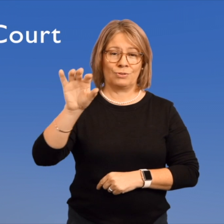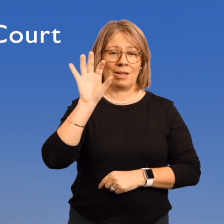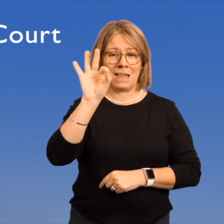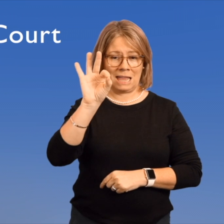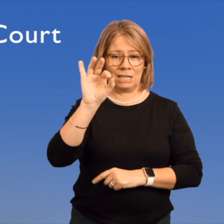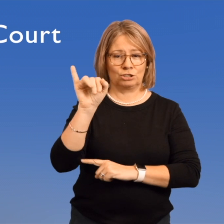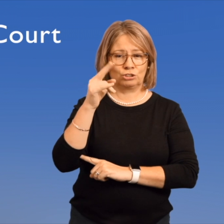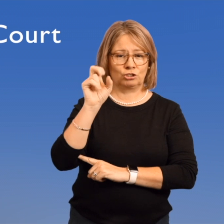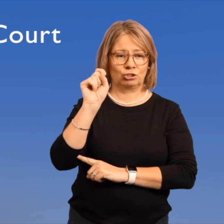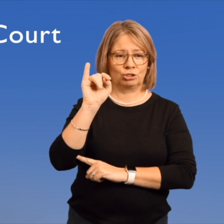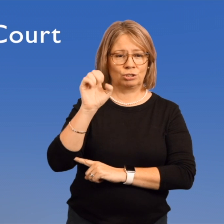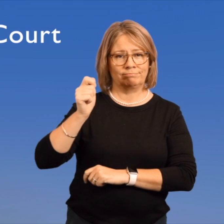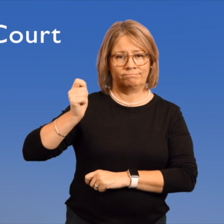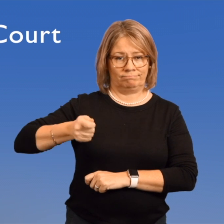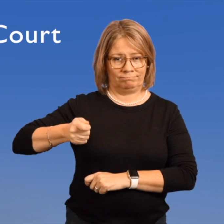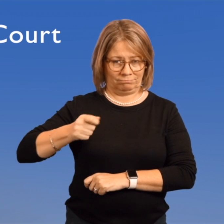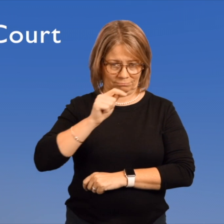There are nine justices.